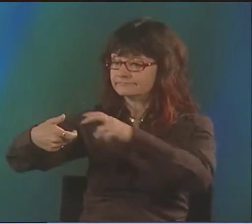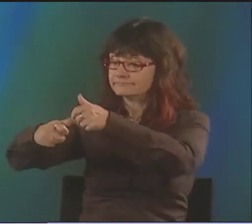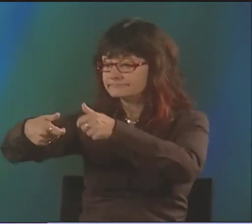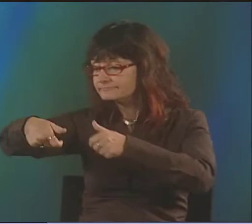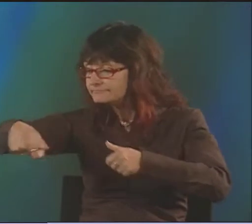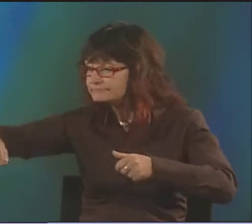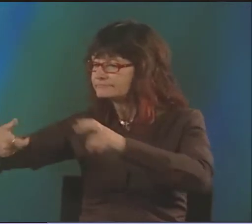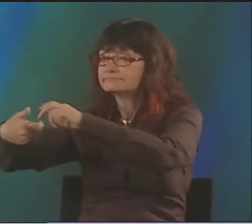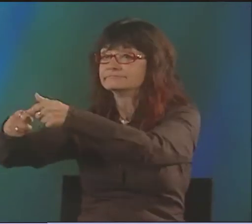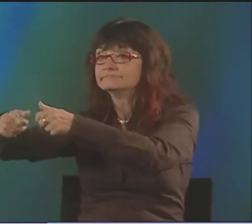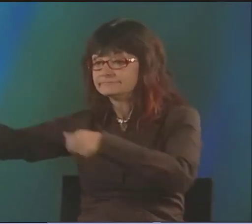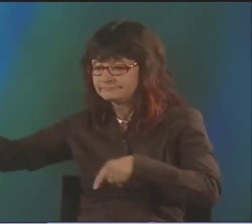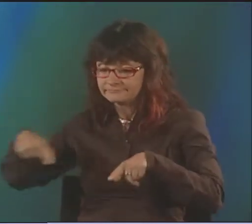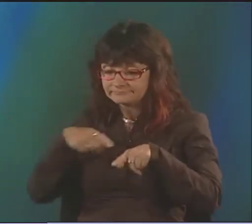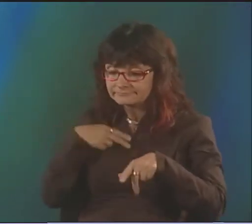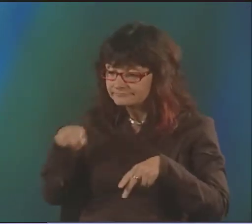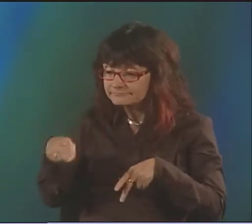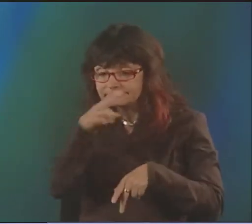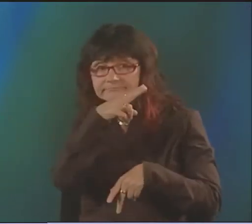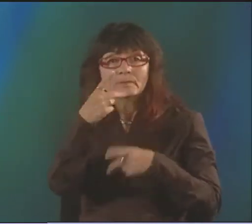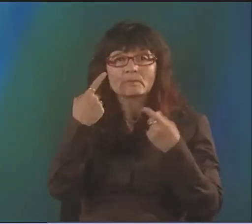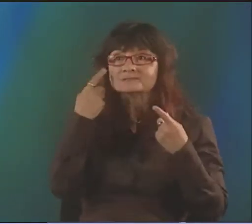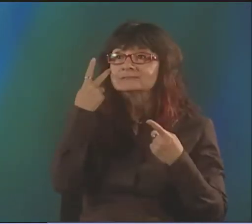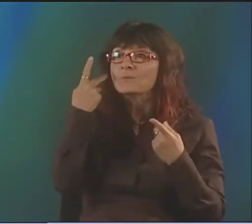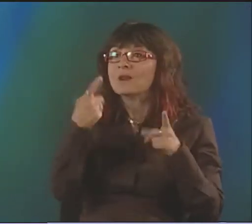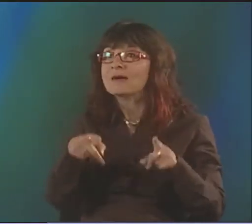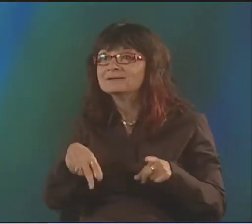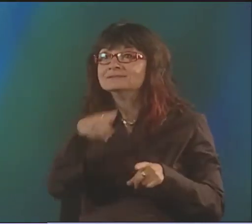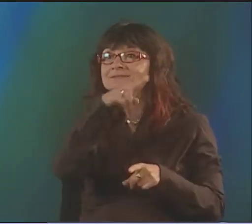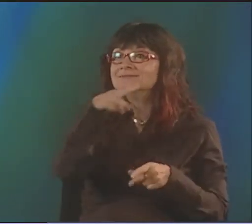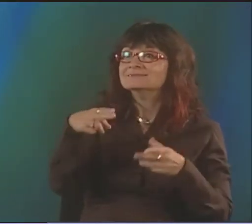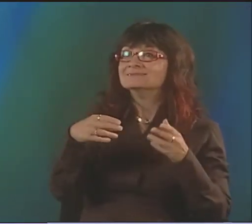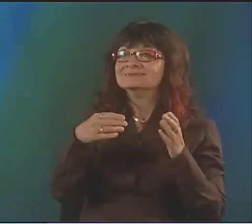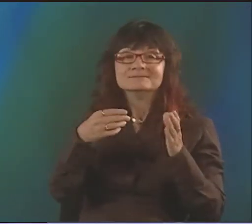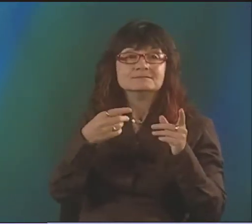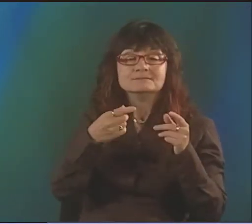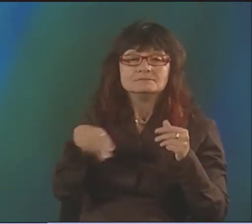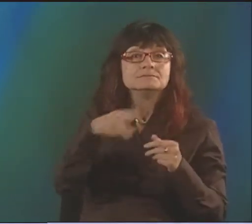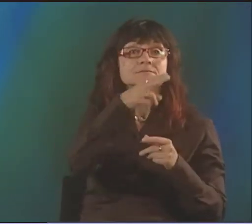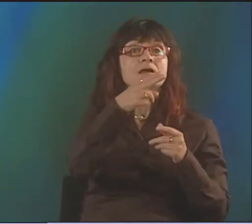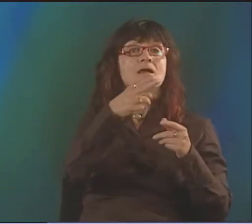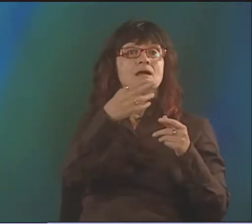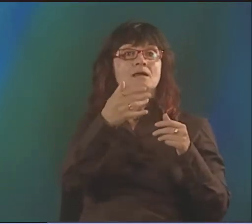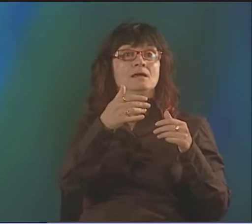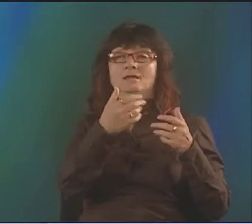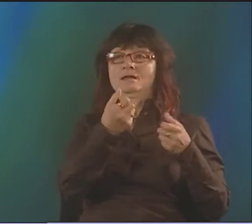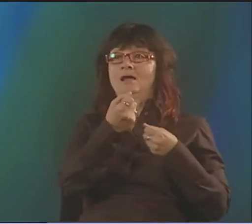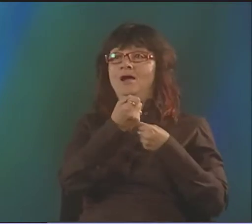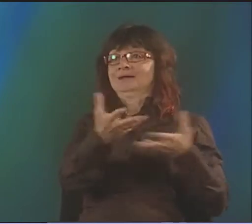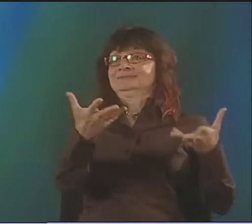IT'S LIKE IF YOU WERE GOING TO PAINT WITH WATERCOLOR. YOU OPEN YOUR TUBES, YOU LAY OUT YOUR COLORS ON YOUR PALETTE,